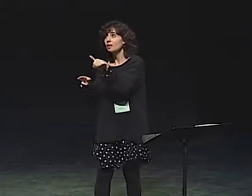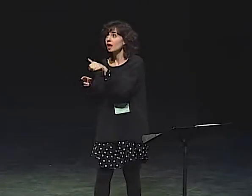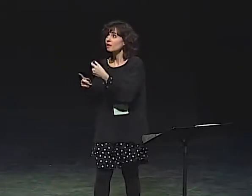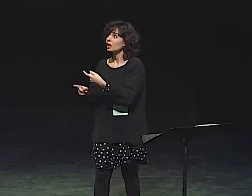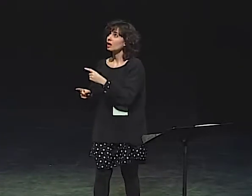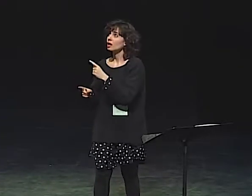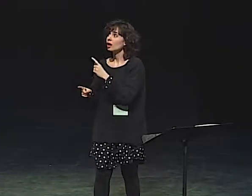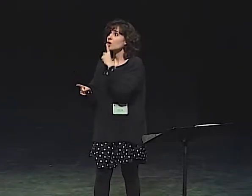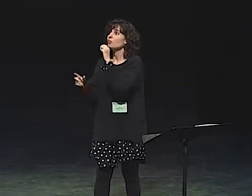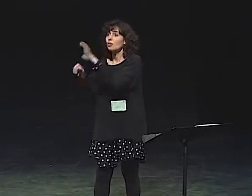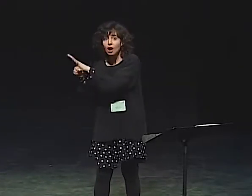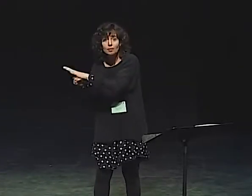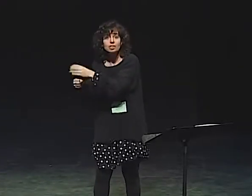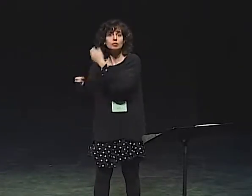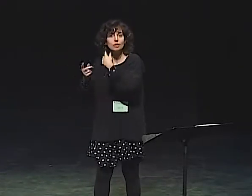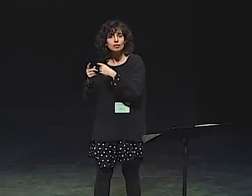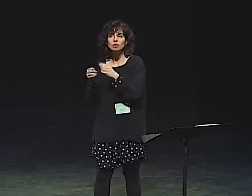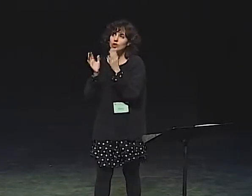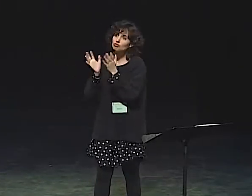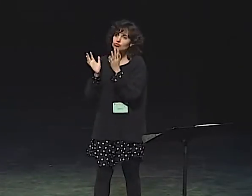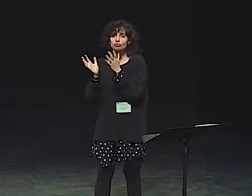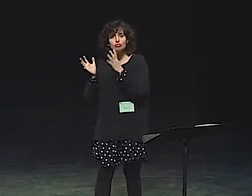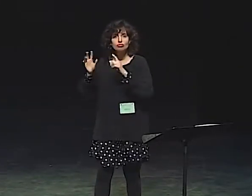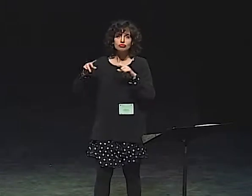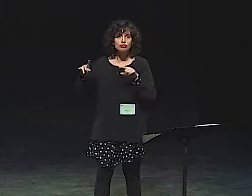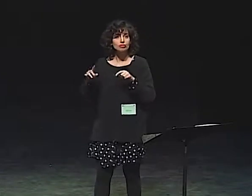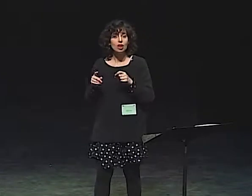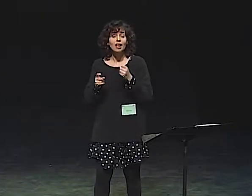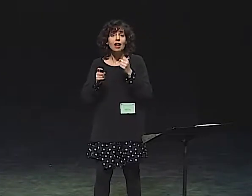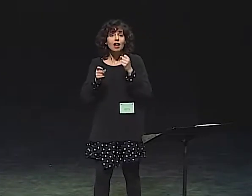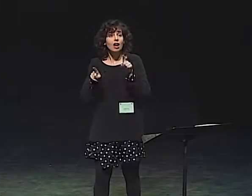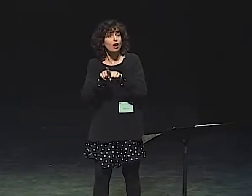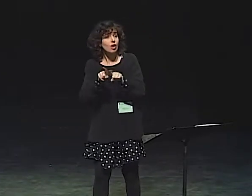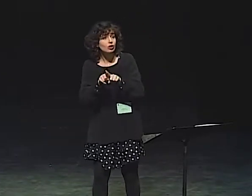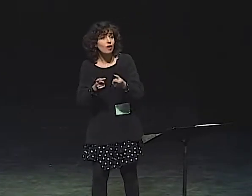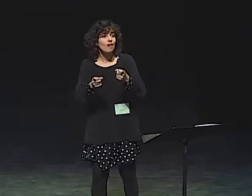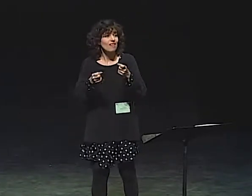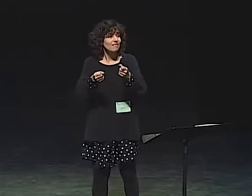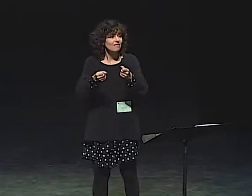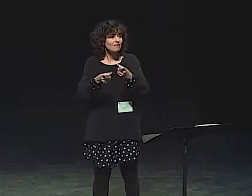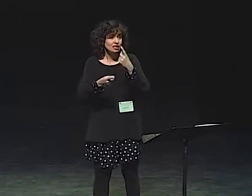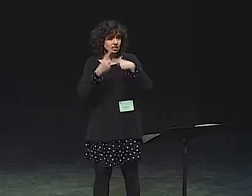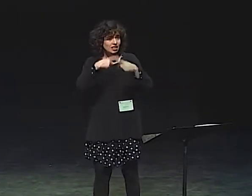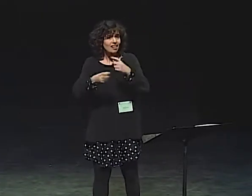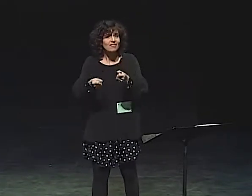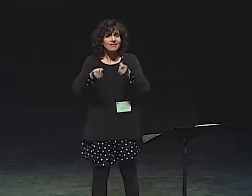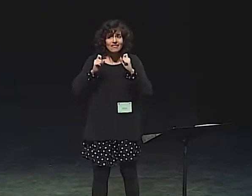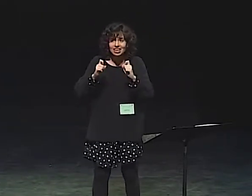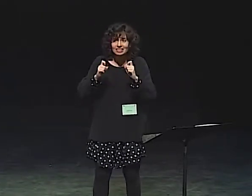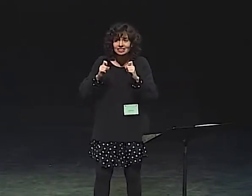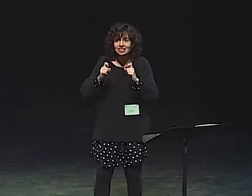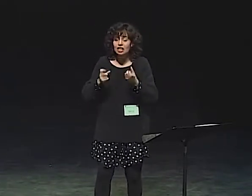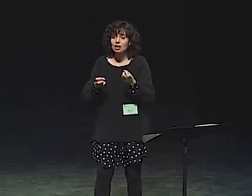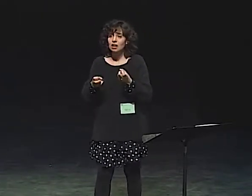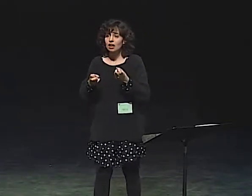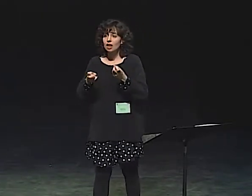AND SHE SAYS, YOU KNOW, "SHOW ME A BEE IF MY MOTHER'S ALIVE. THE NAMES ARE THE SAME." BLAH BLAH BLAH.